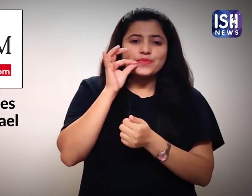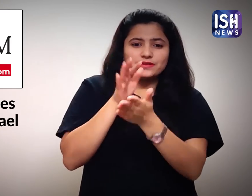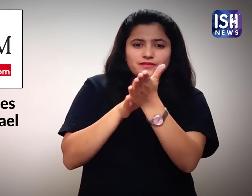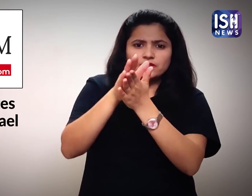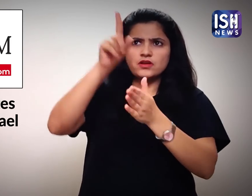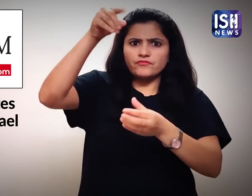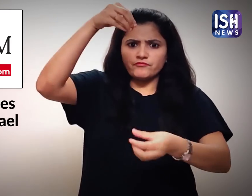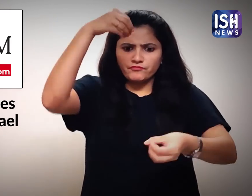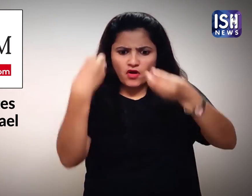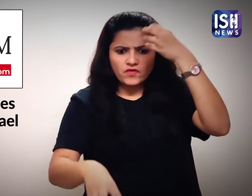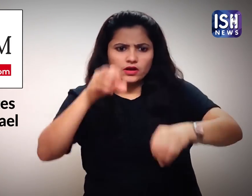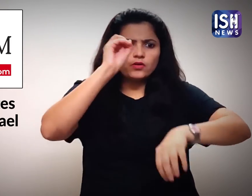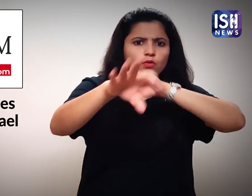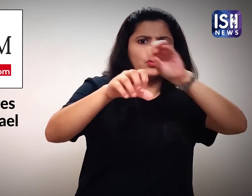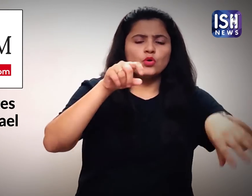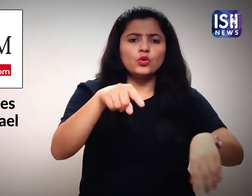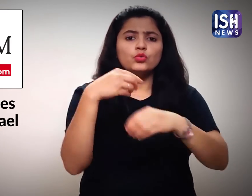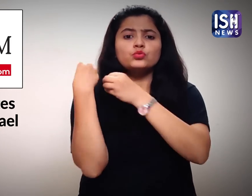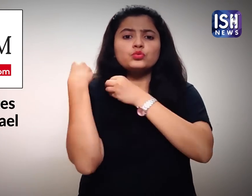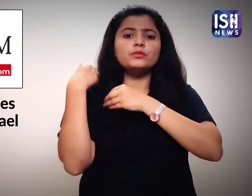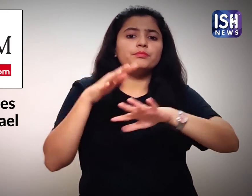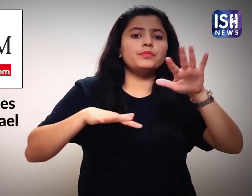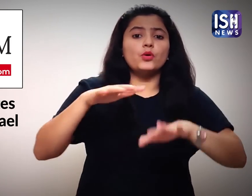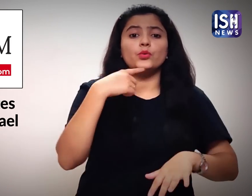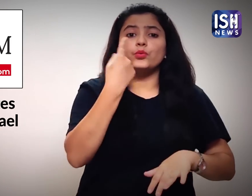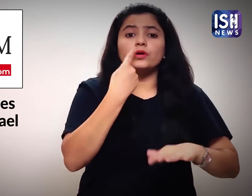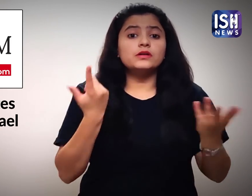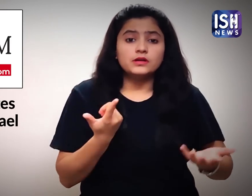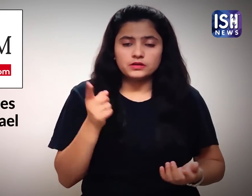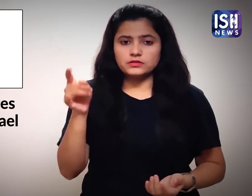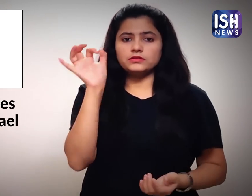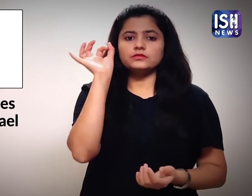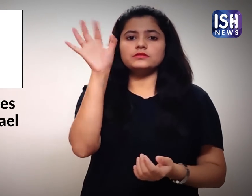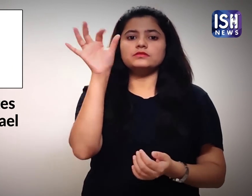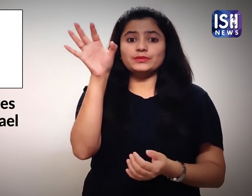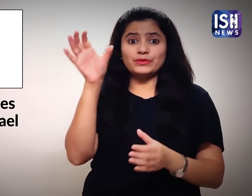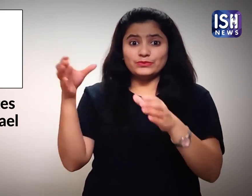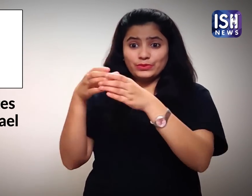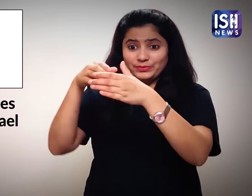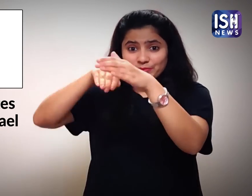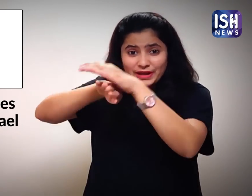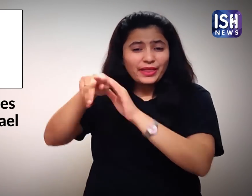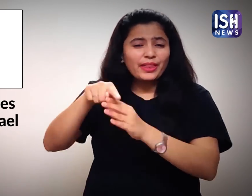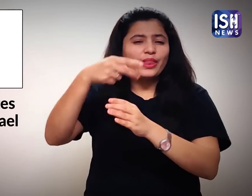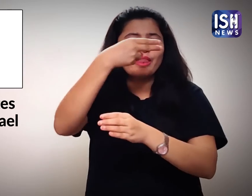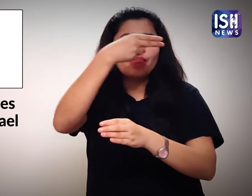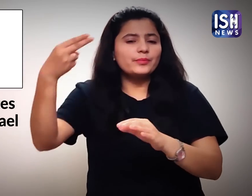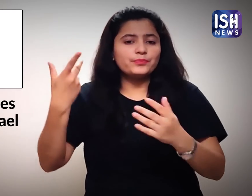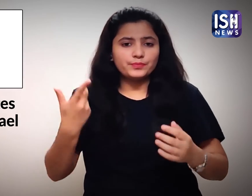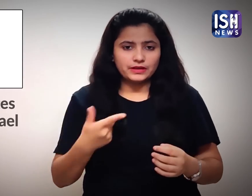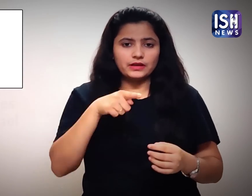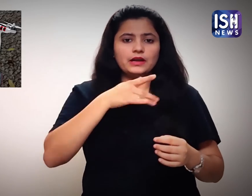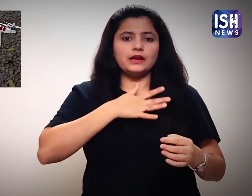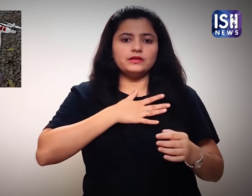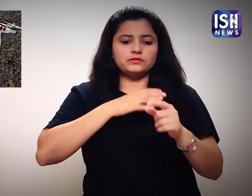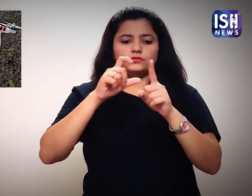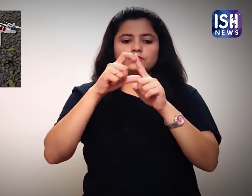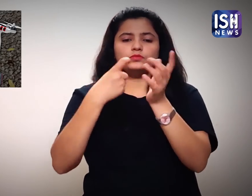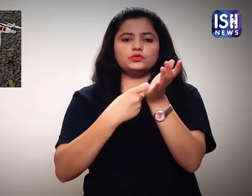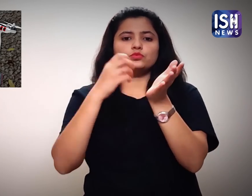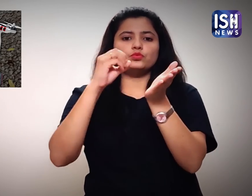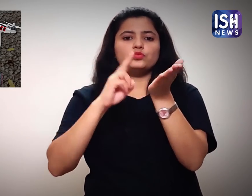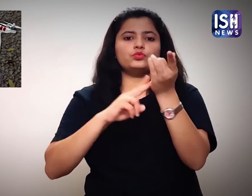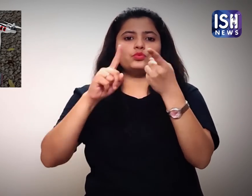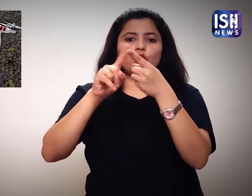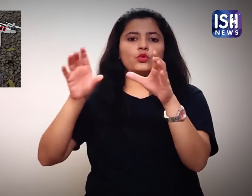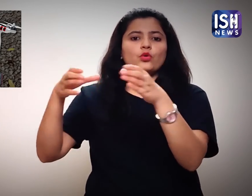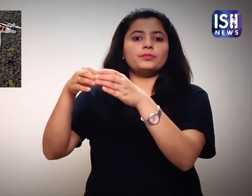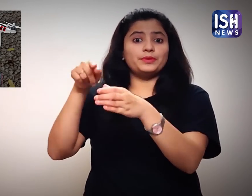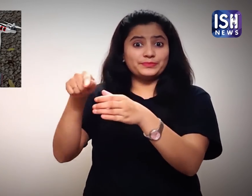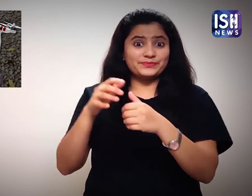the packets were dropped by Telegram Group named “Green Drone”.